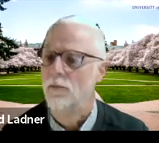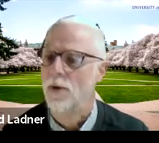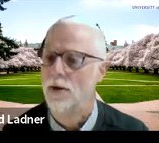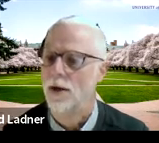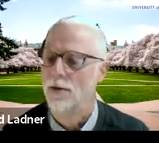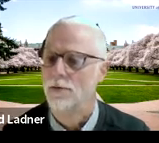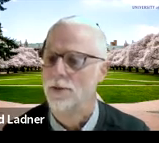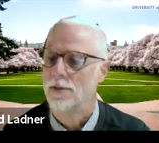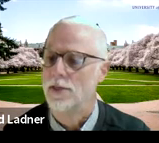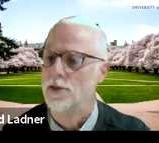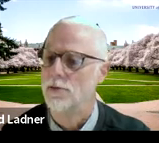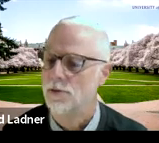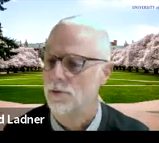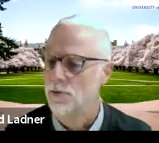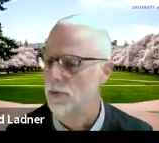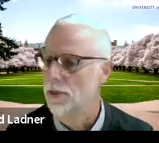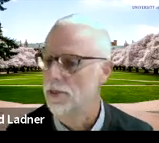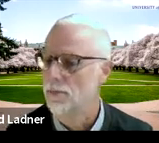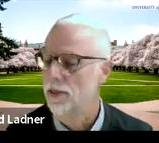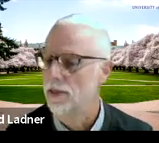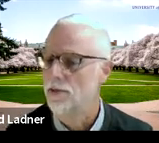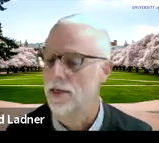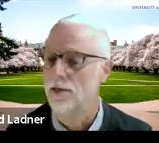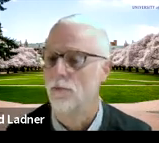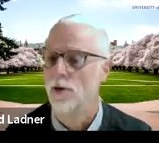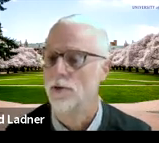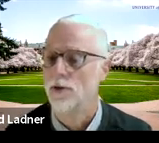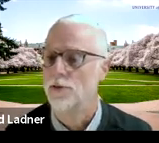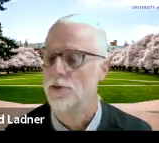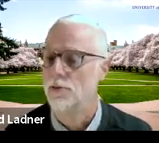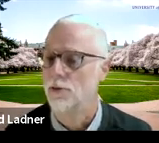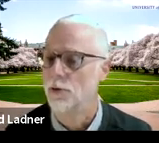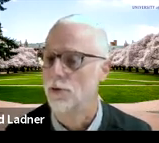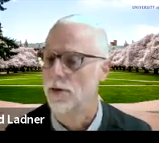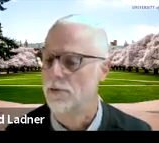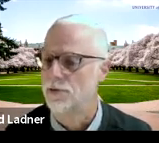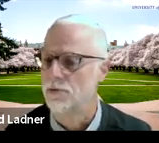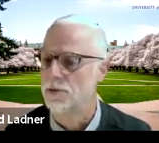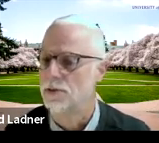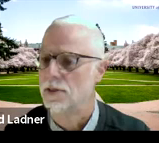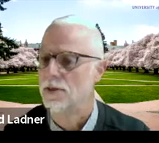One on teaching students with learning disabilities, and one teaching neurodiverse students.